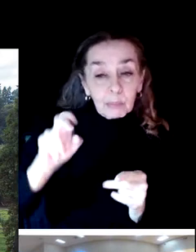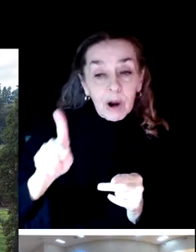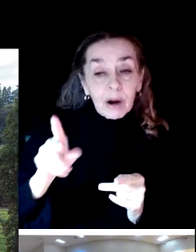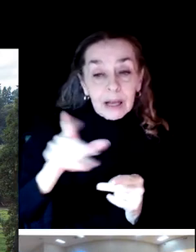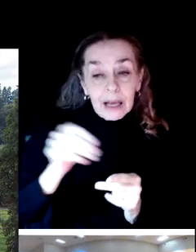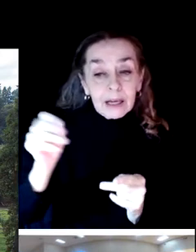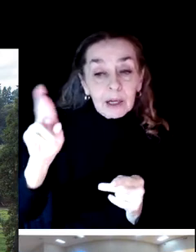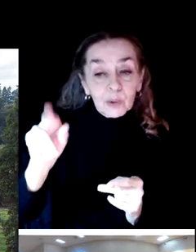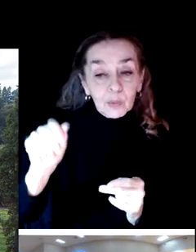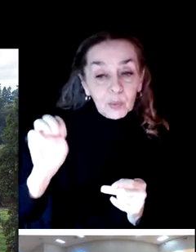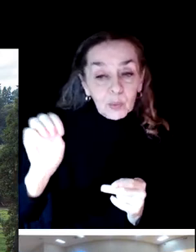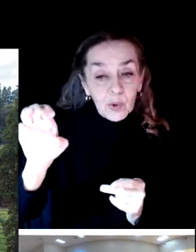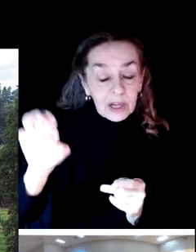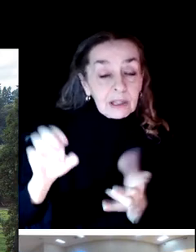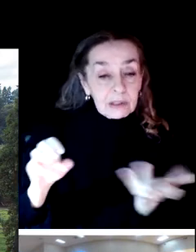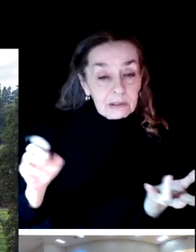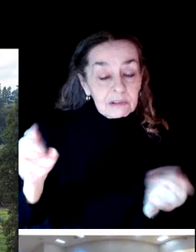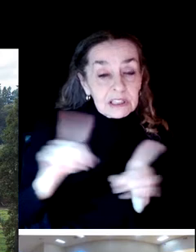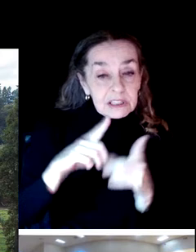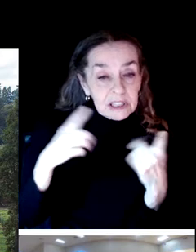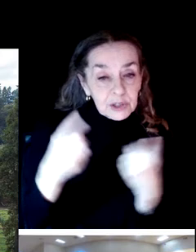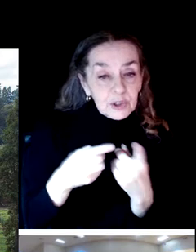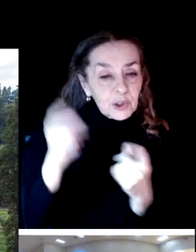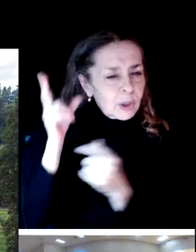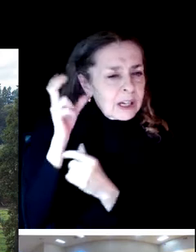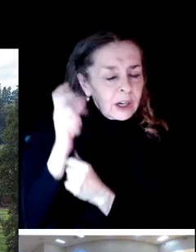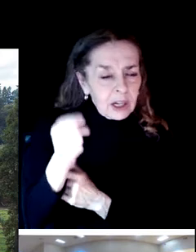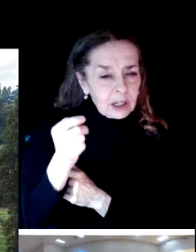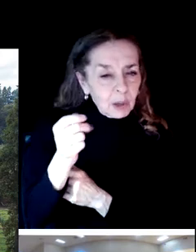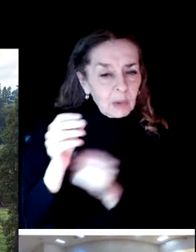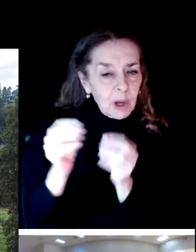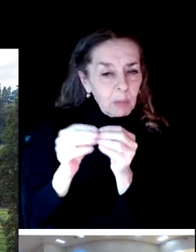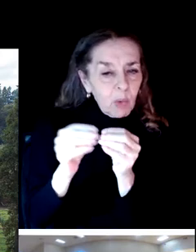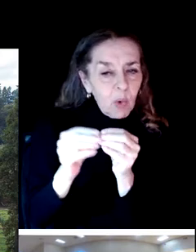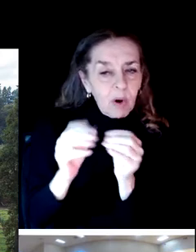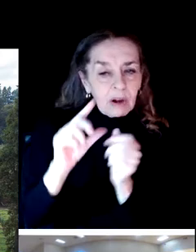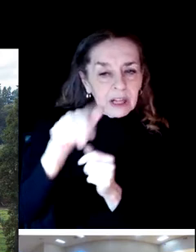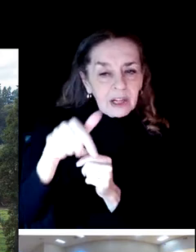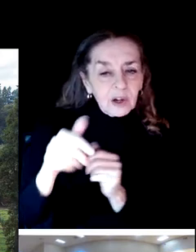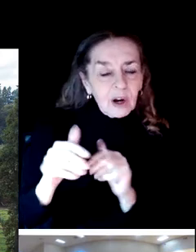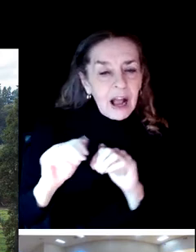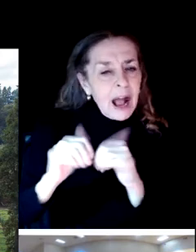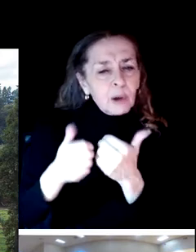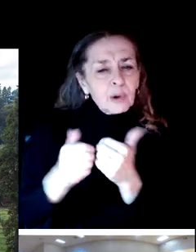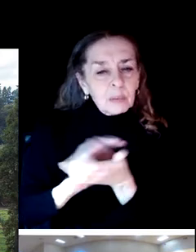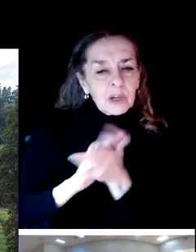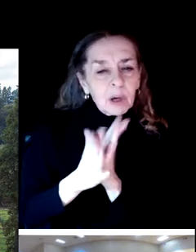You're going to hear a little bit more later about how you can become even more engaged in the process.